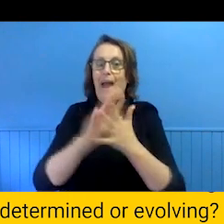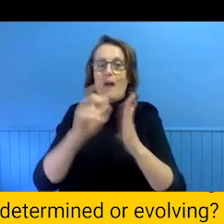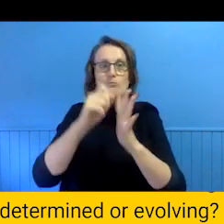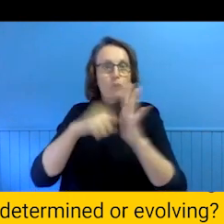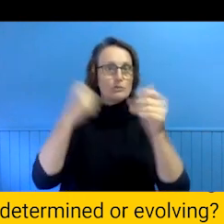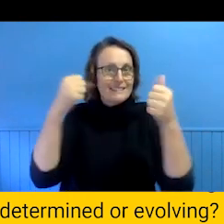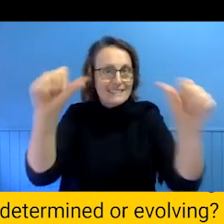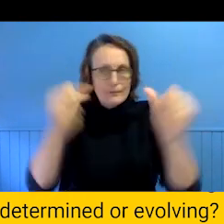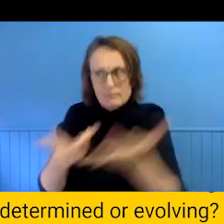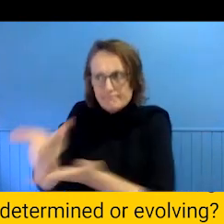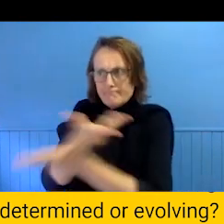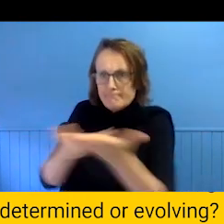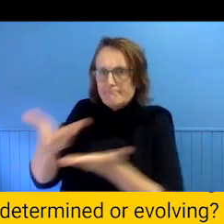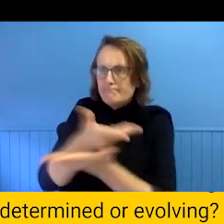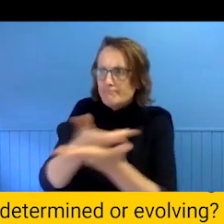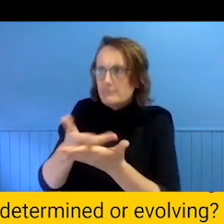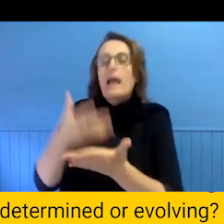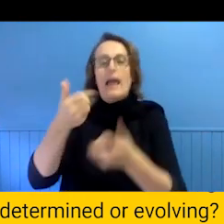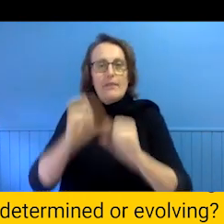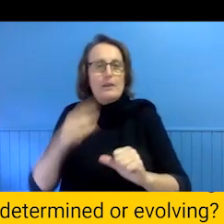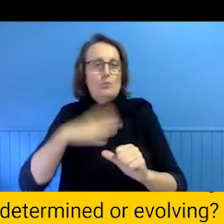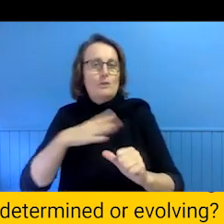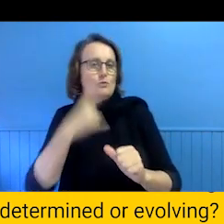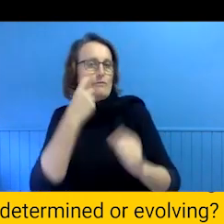Then we have to fine resources for that.